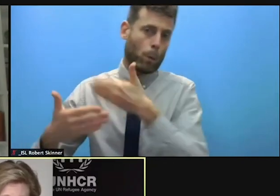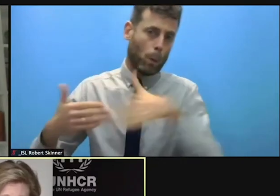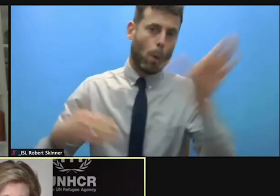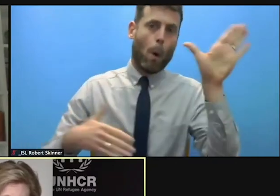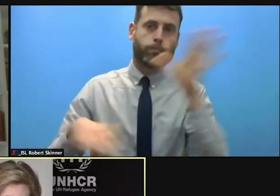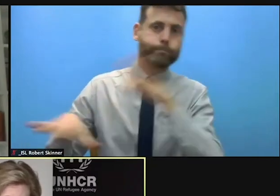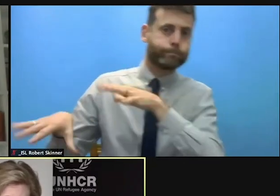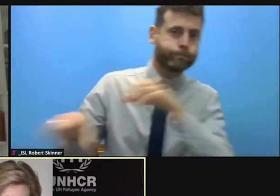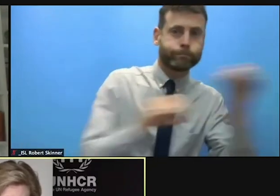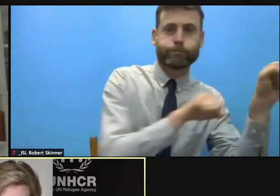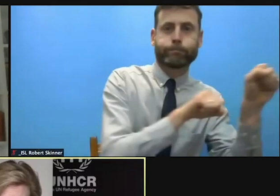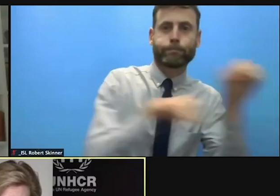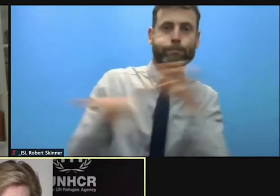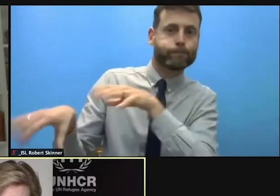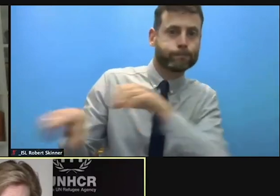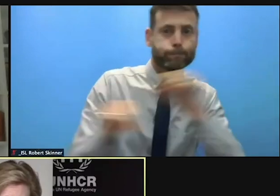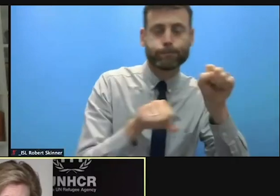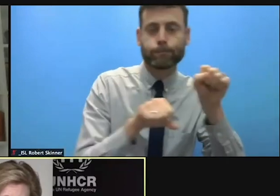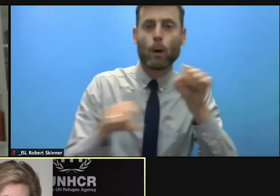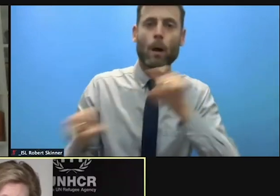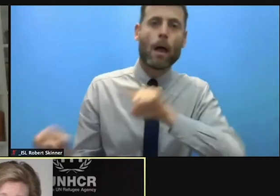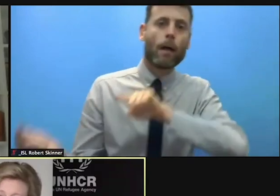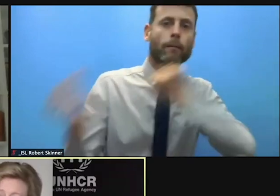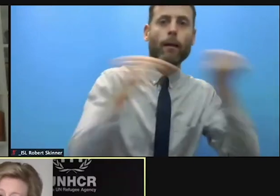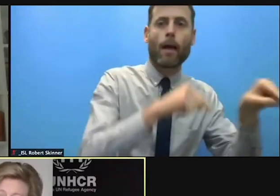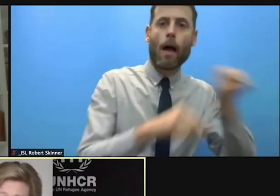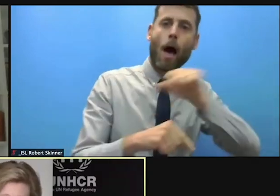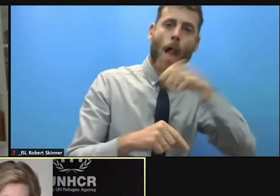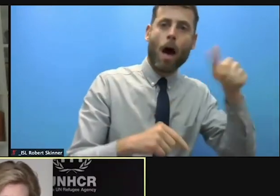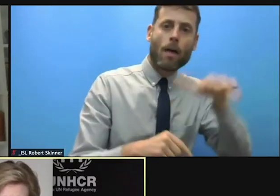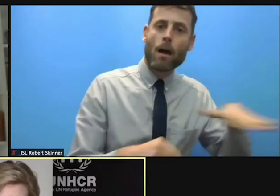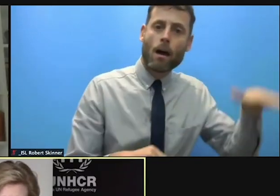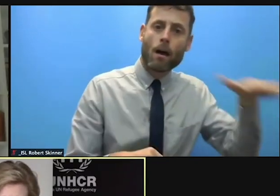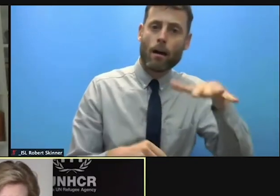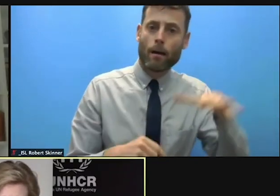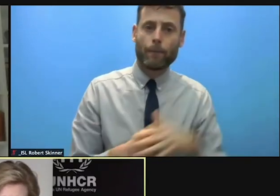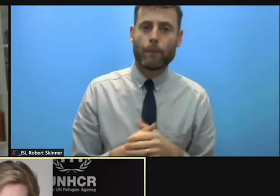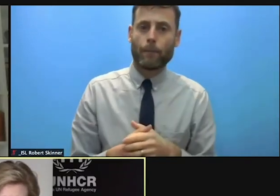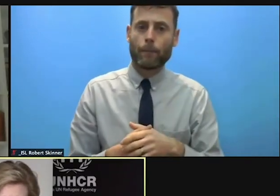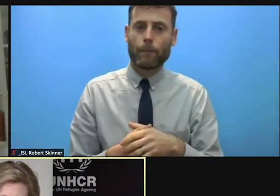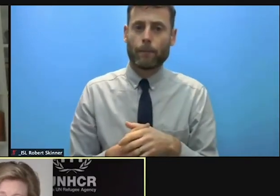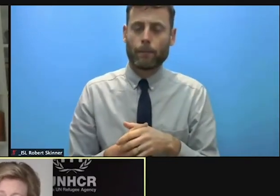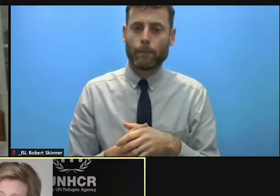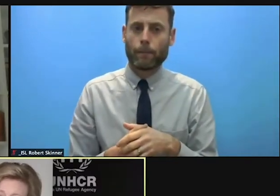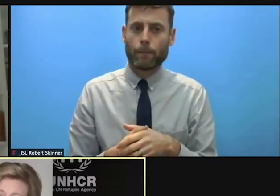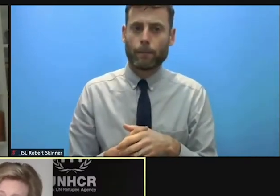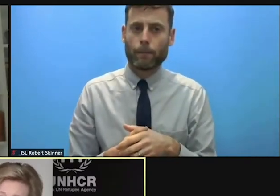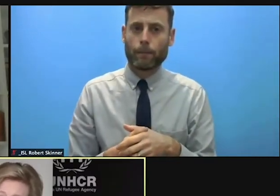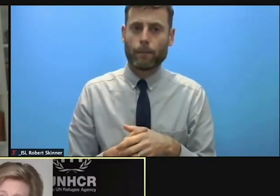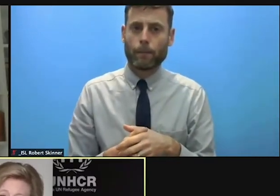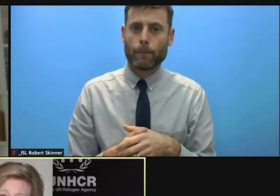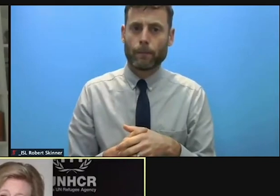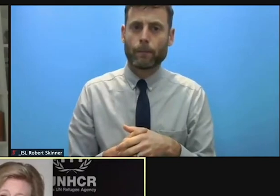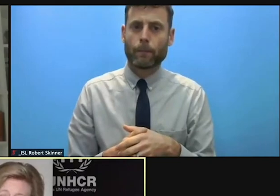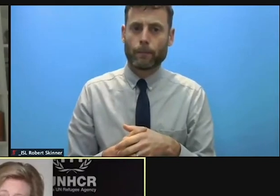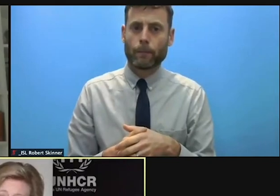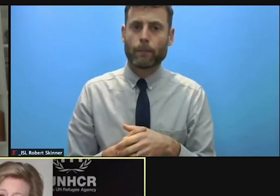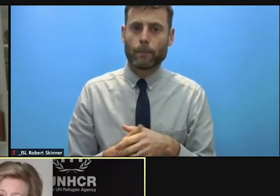In the Yemen, for example, we're seeing something like two thirds of young girls are married before